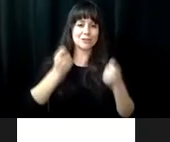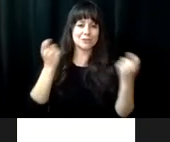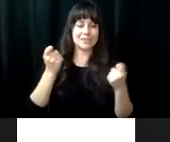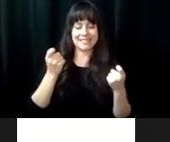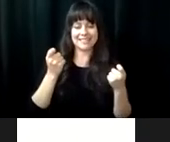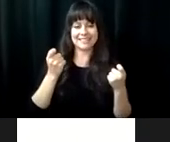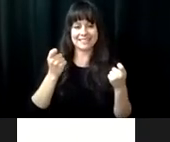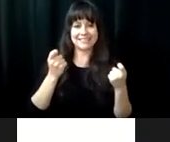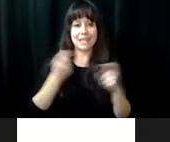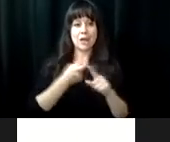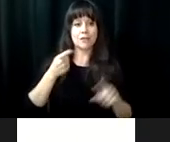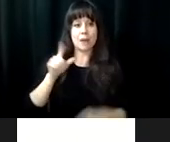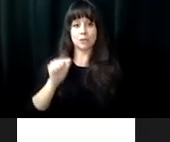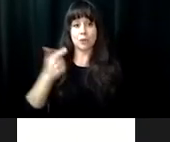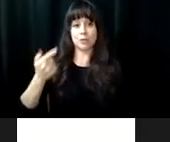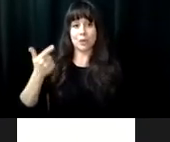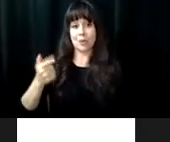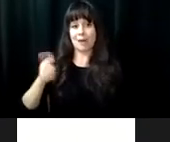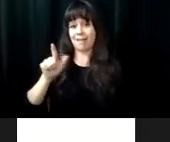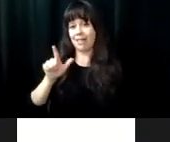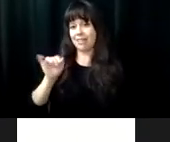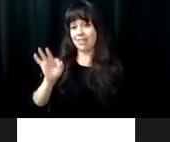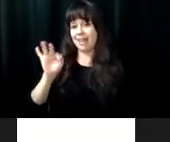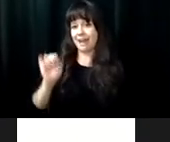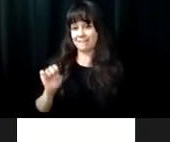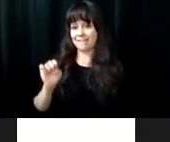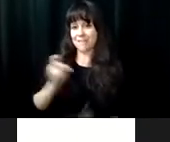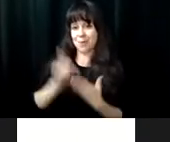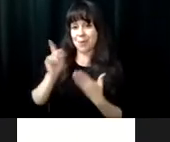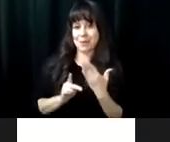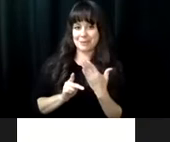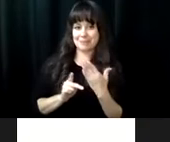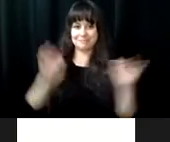our future. >> Happy anniversary